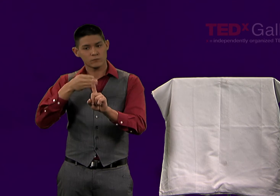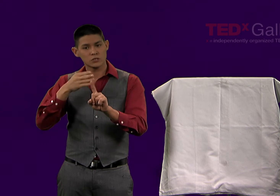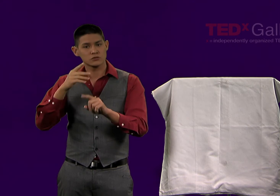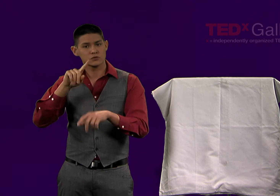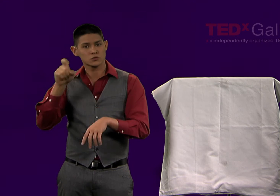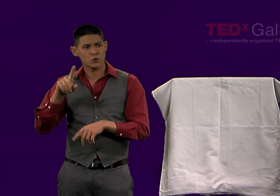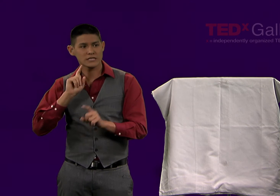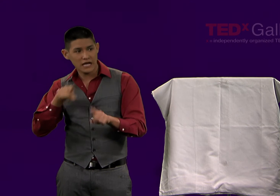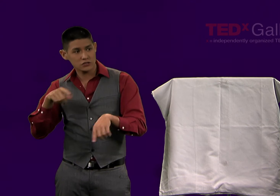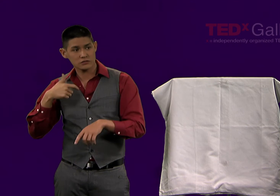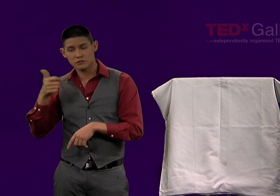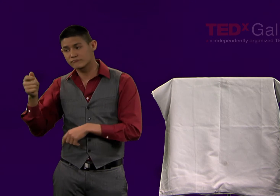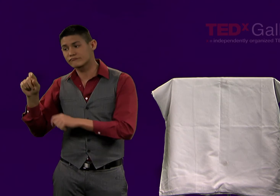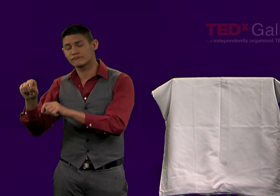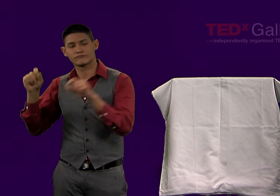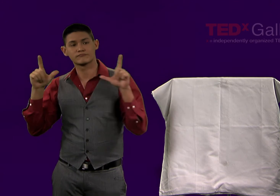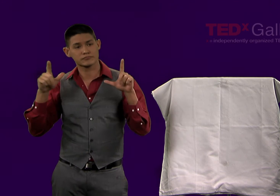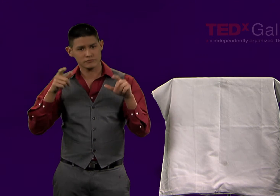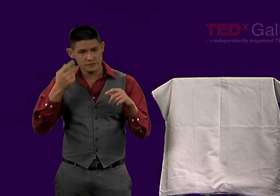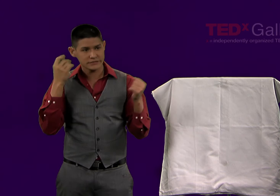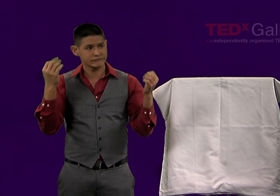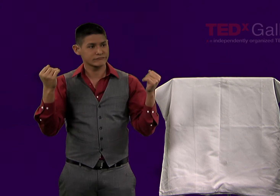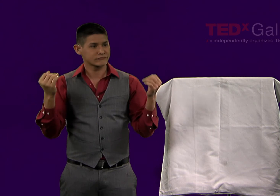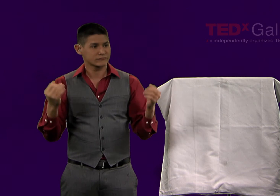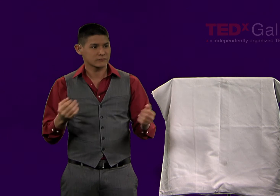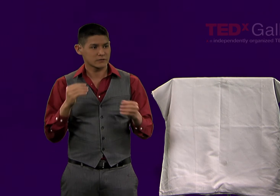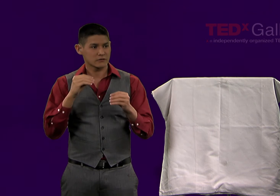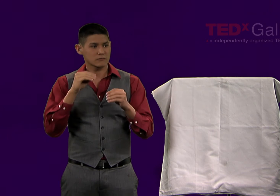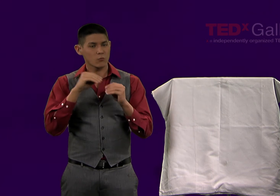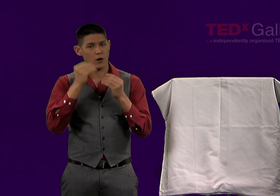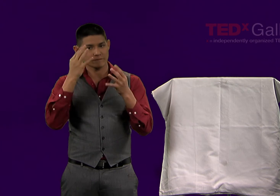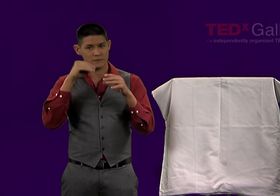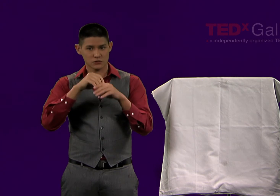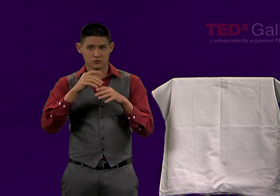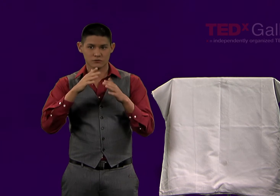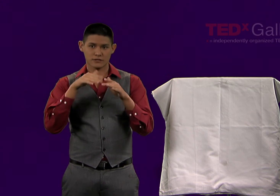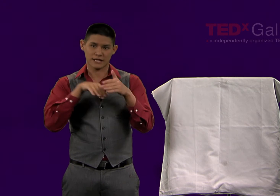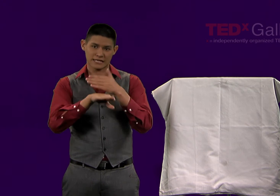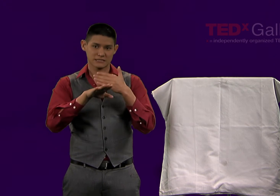all could be accessible in American Sign Language using the QR code.